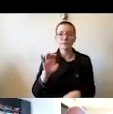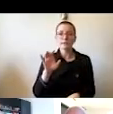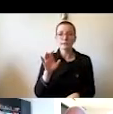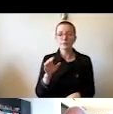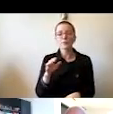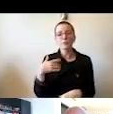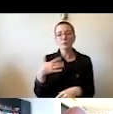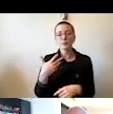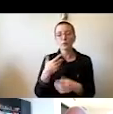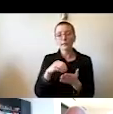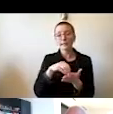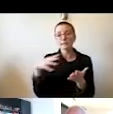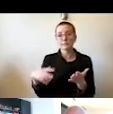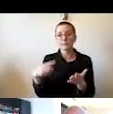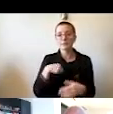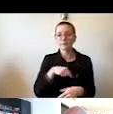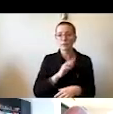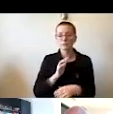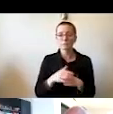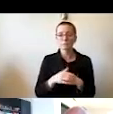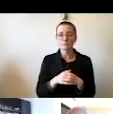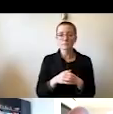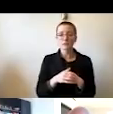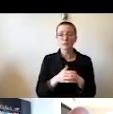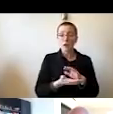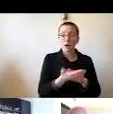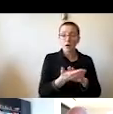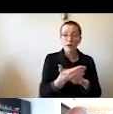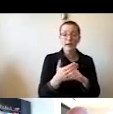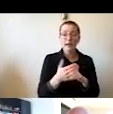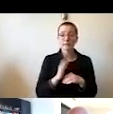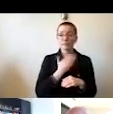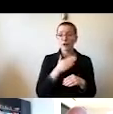So establishing and operating our testing program alone this